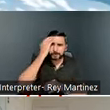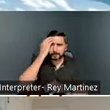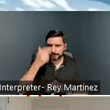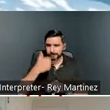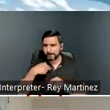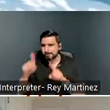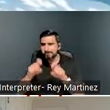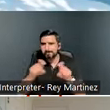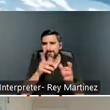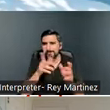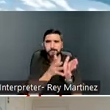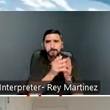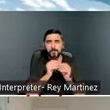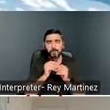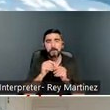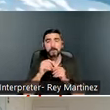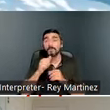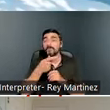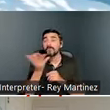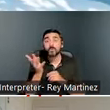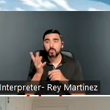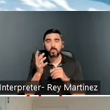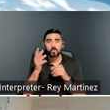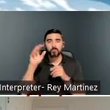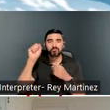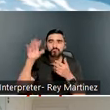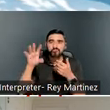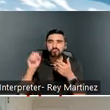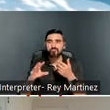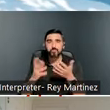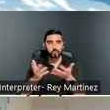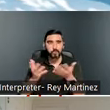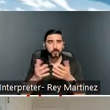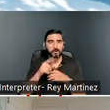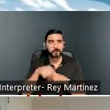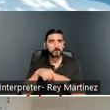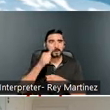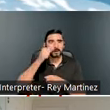A few of the organizations that I’d like to point out, one is Brothers Redevelopment. So